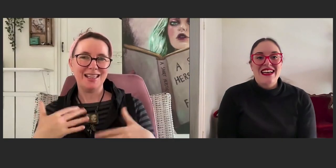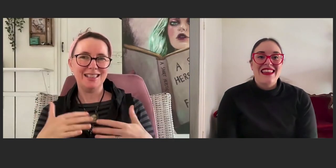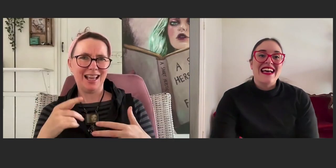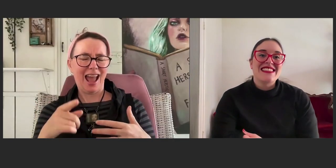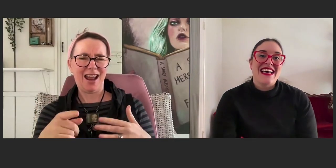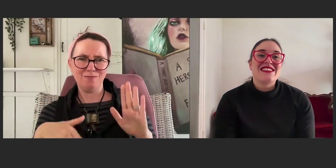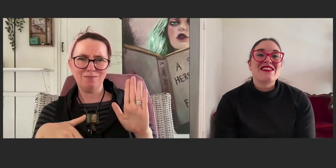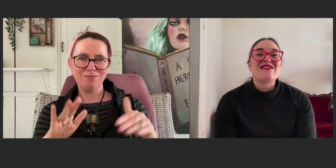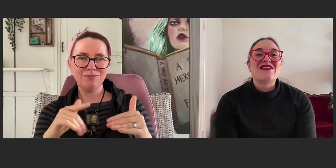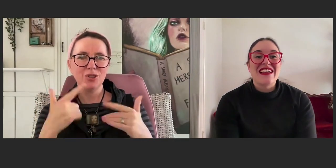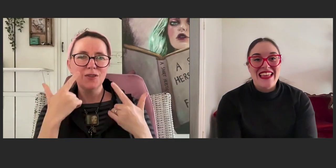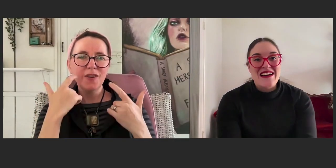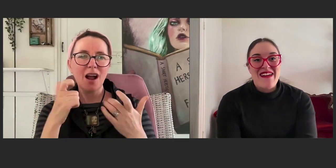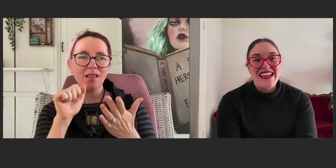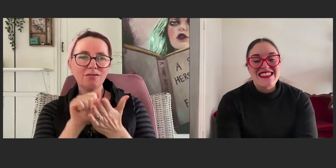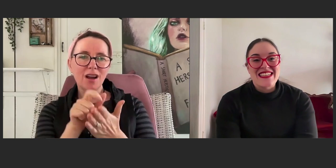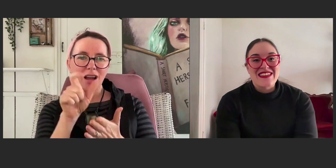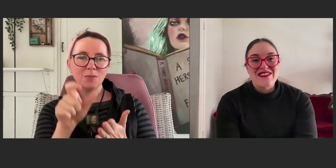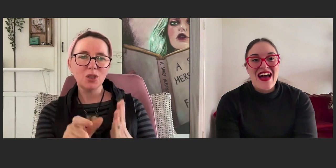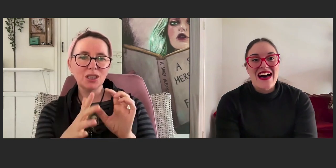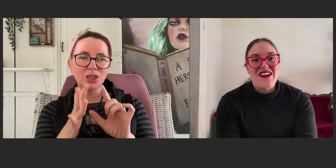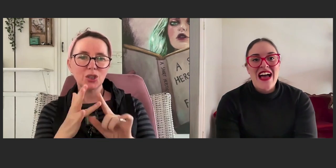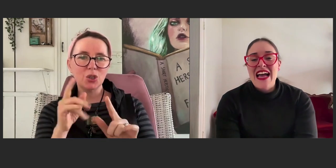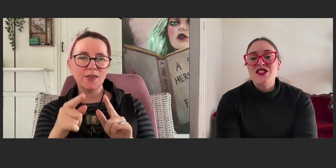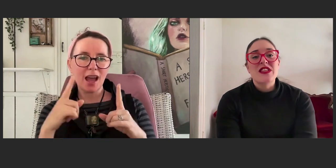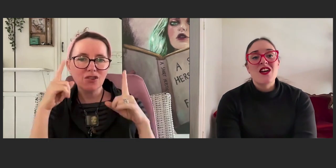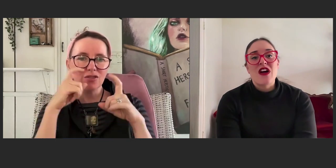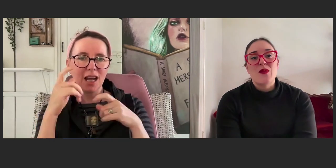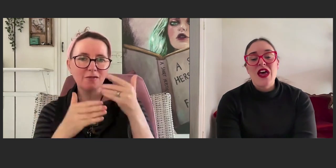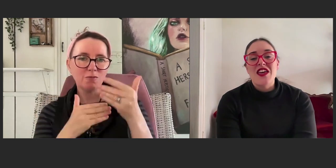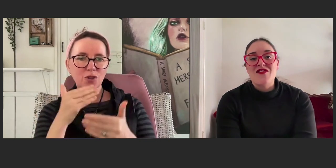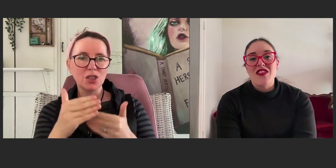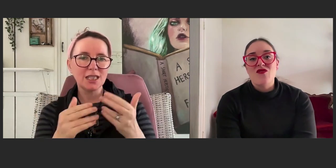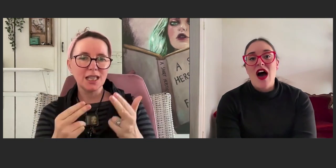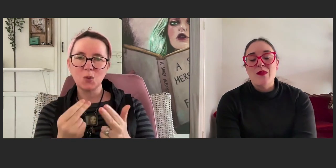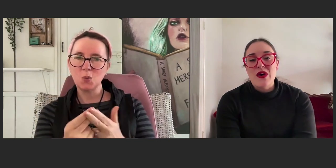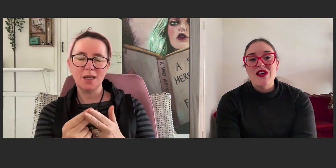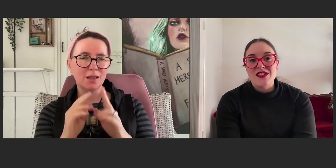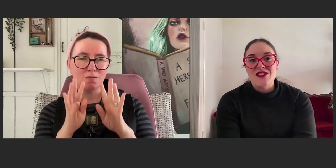That sounds really amazing, wow. It's really incredible that you found the right person